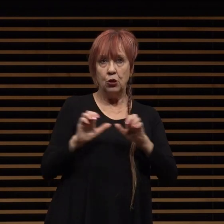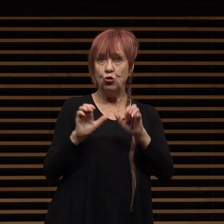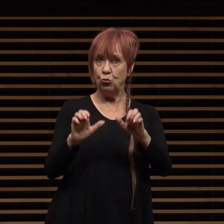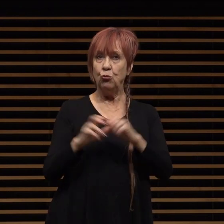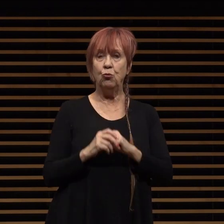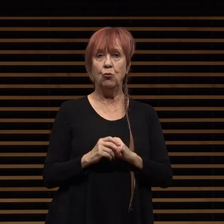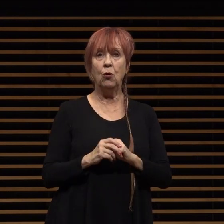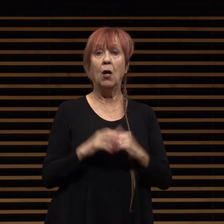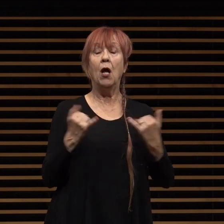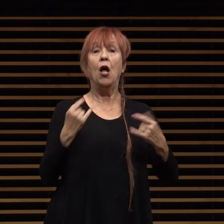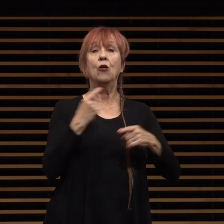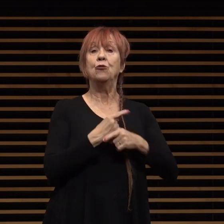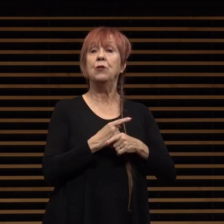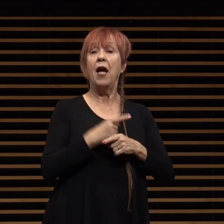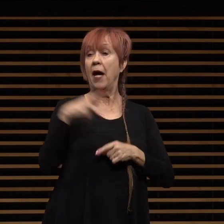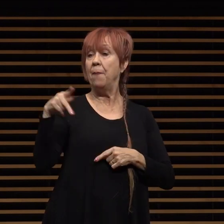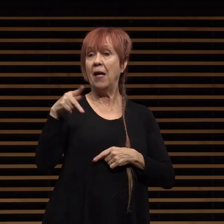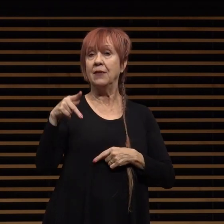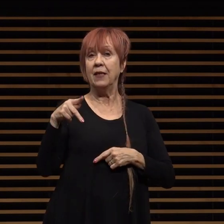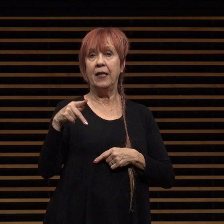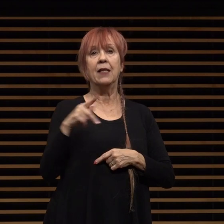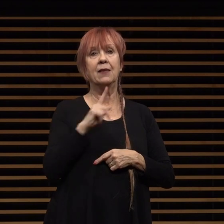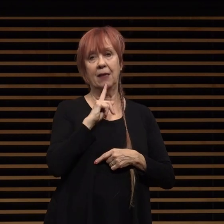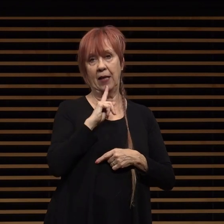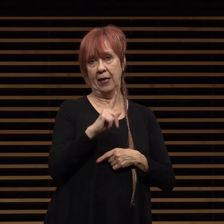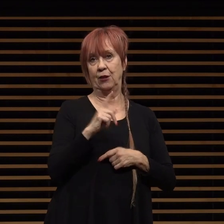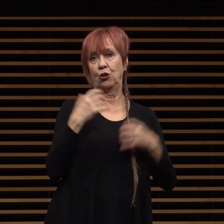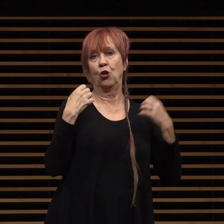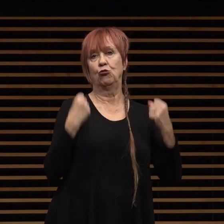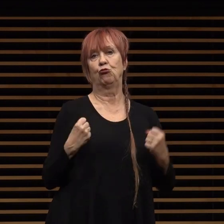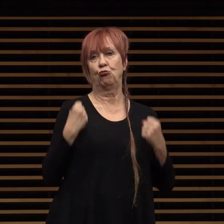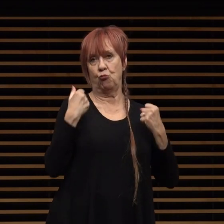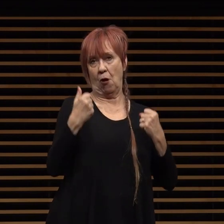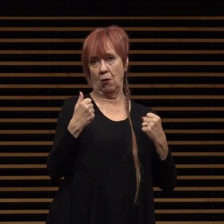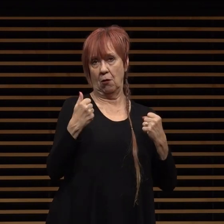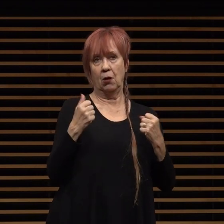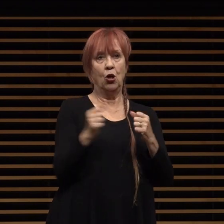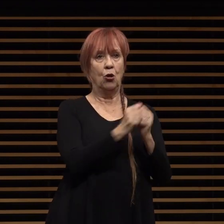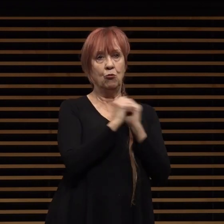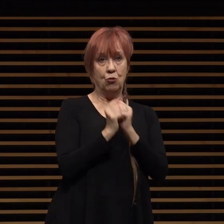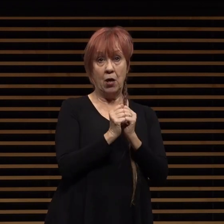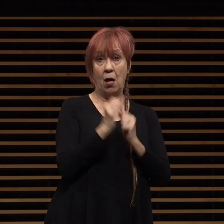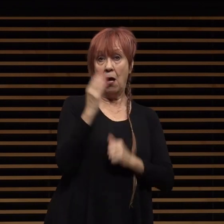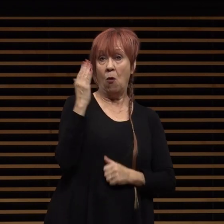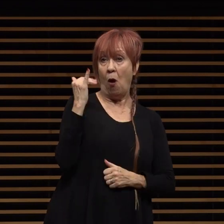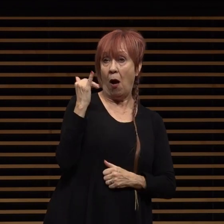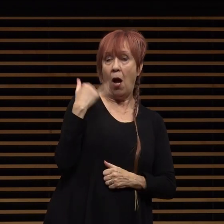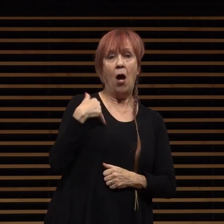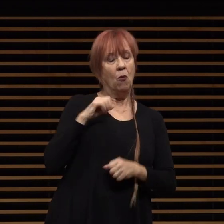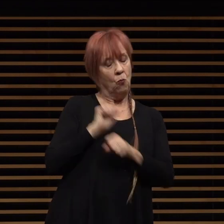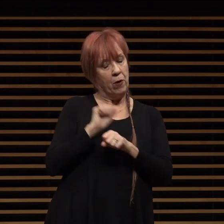today pasadena is stronger together